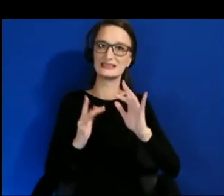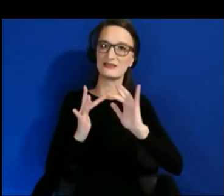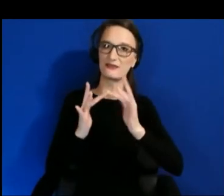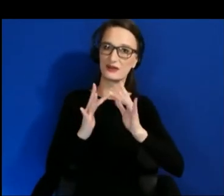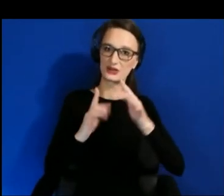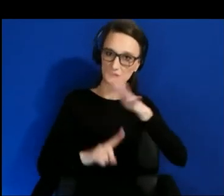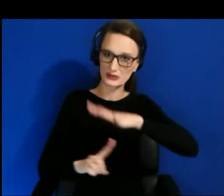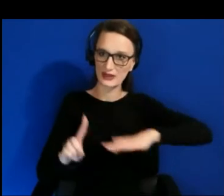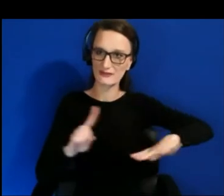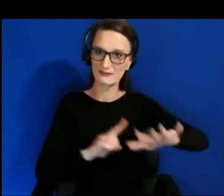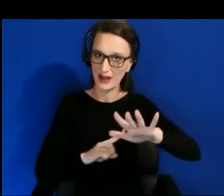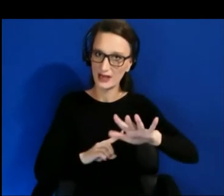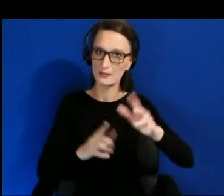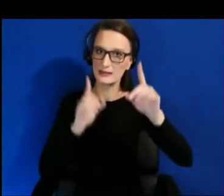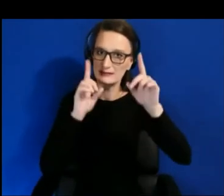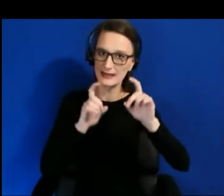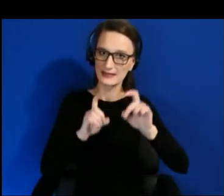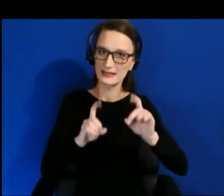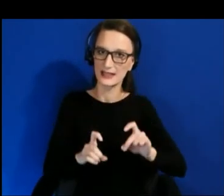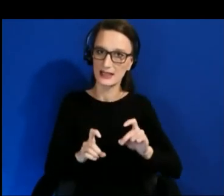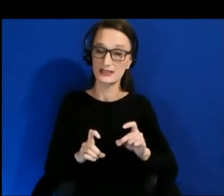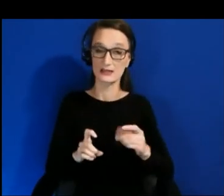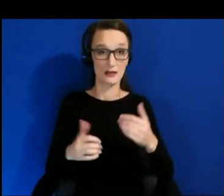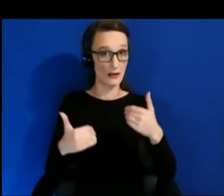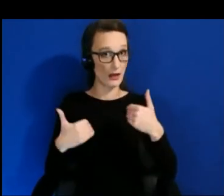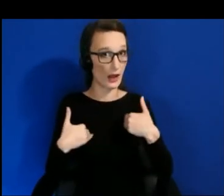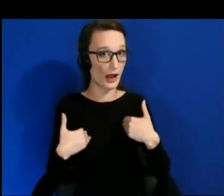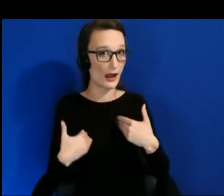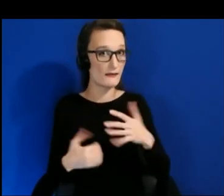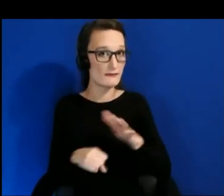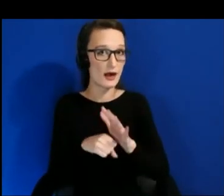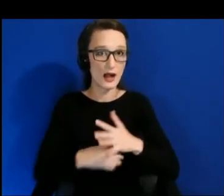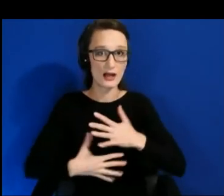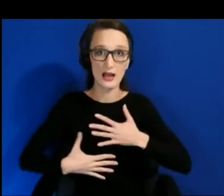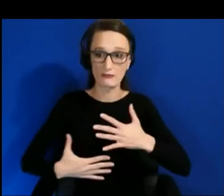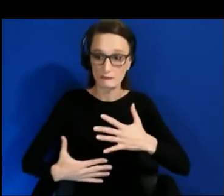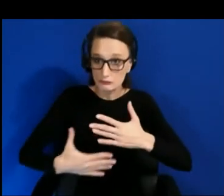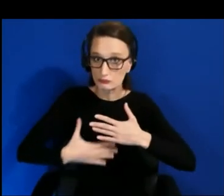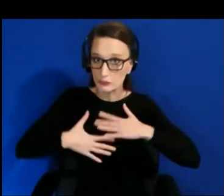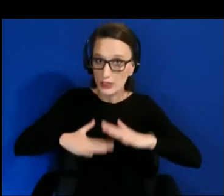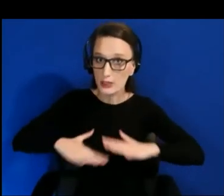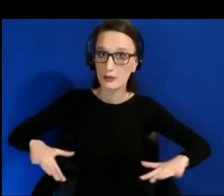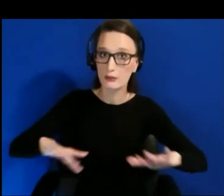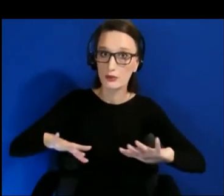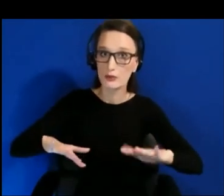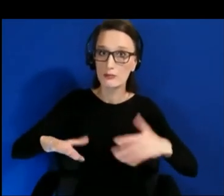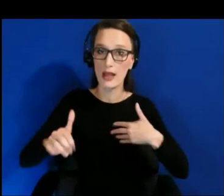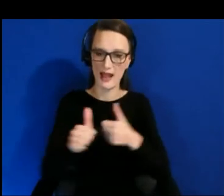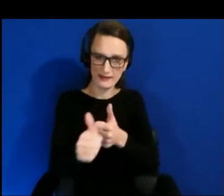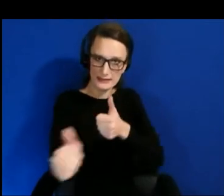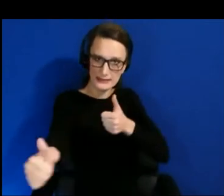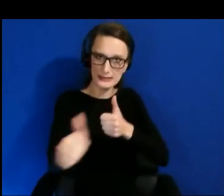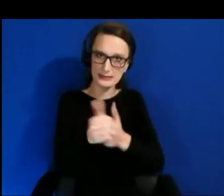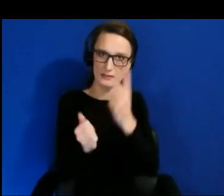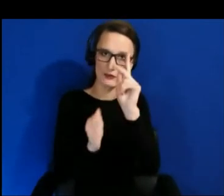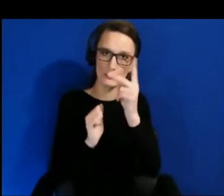enough space to breathe? Are people in your space or are they too far away? So you have to feel like you cannot really interact with them?